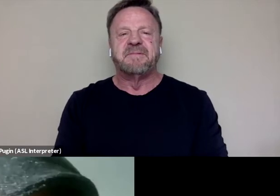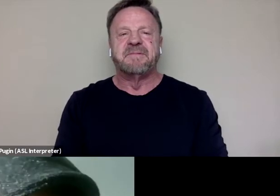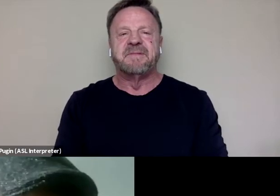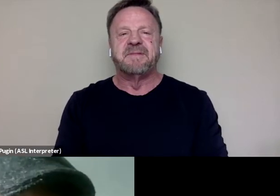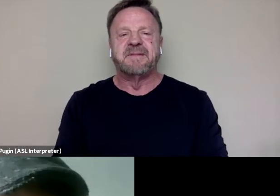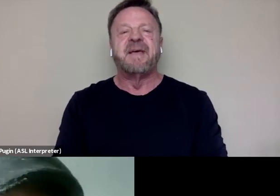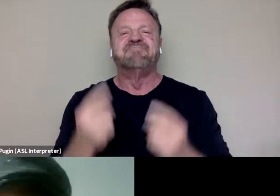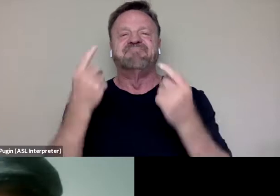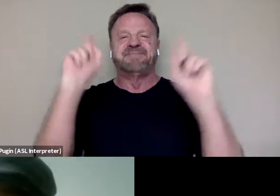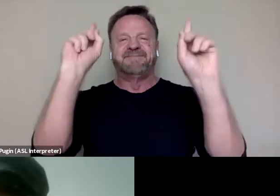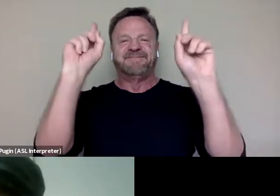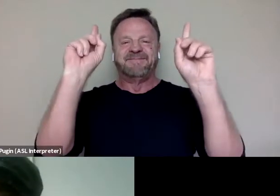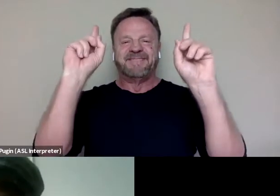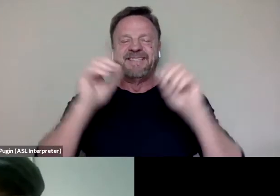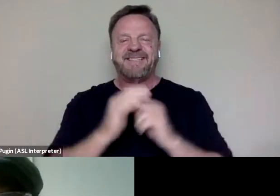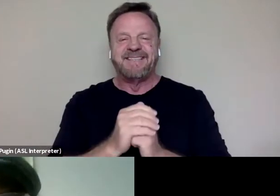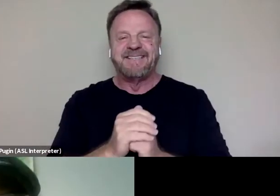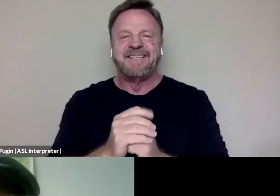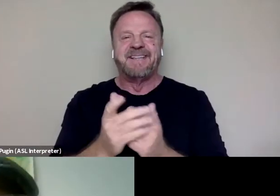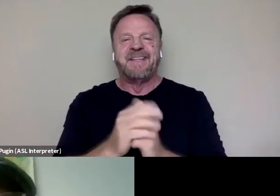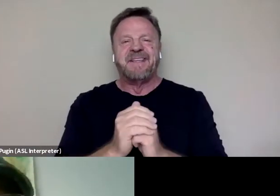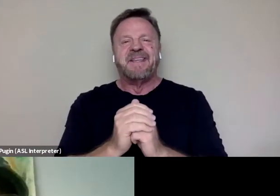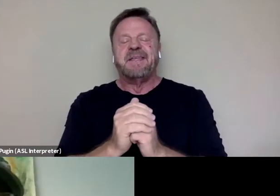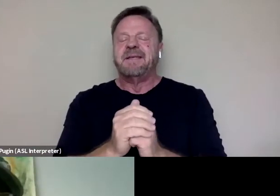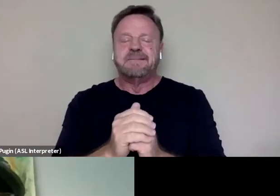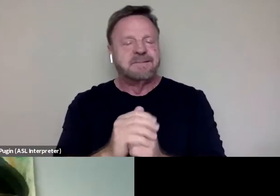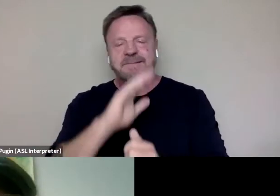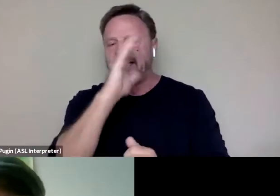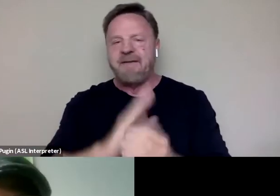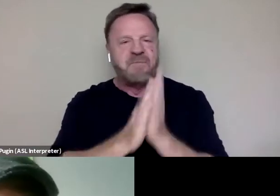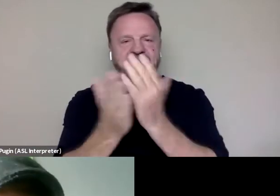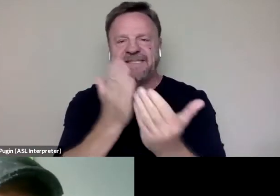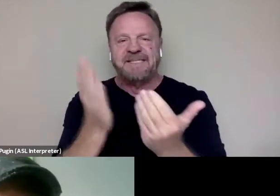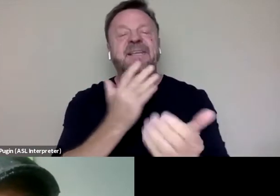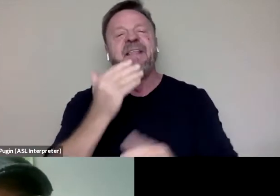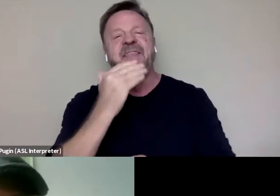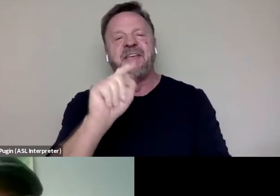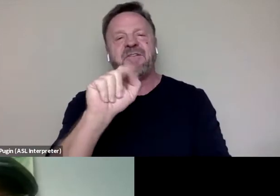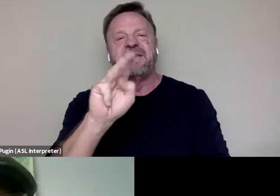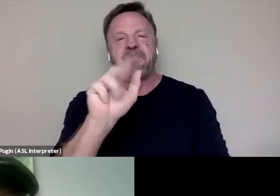There we go. - Technology, technology. I know. It never gets easy. Thank you, Tambay. Thank you.